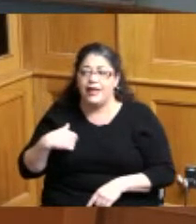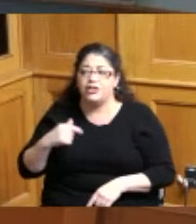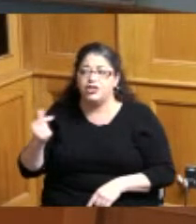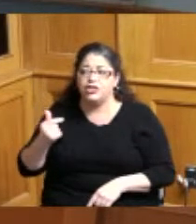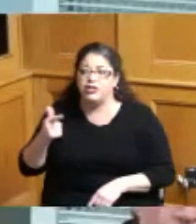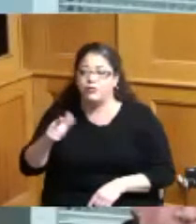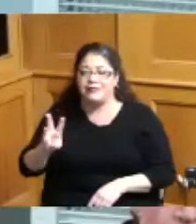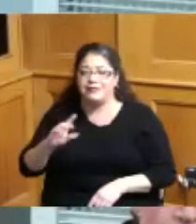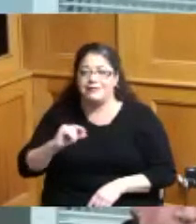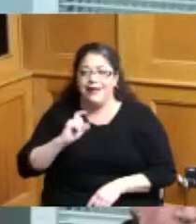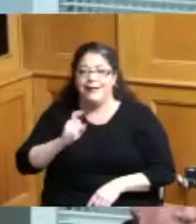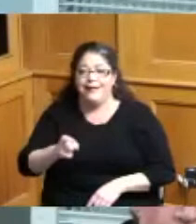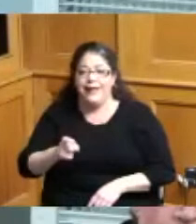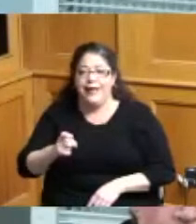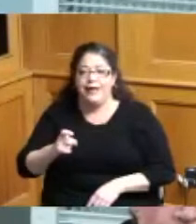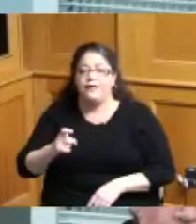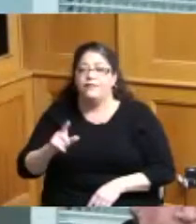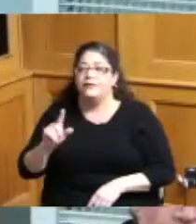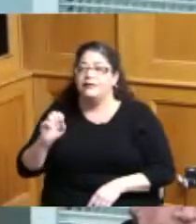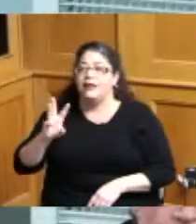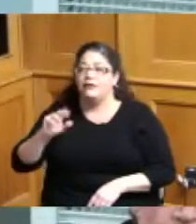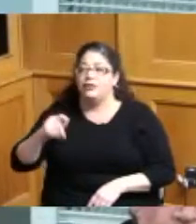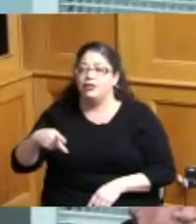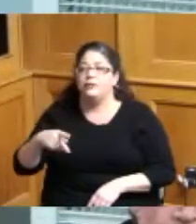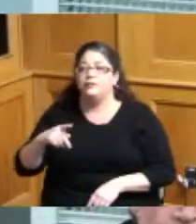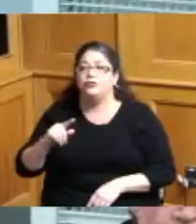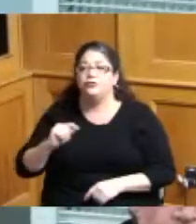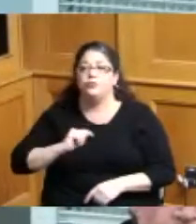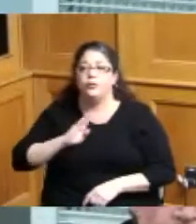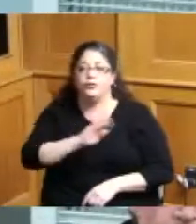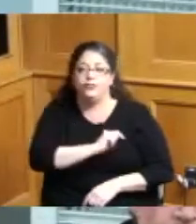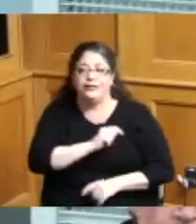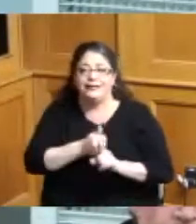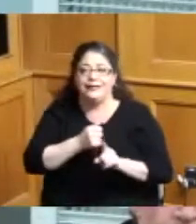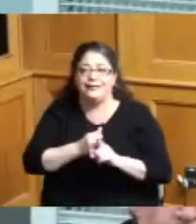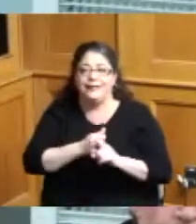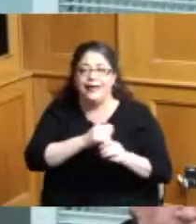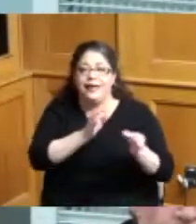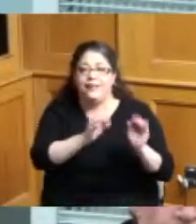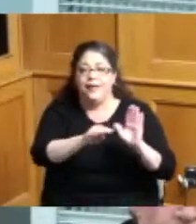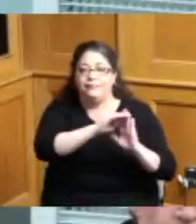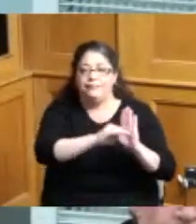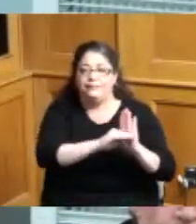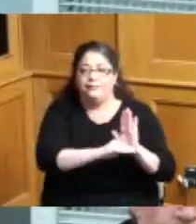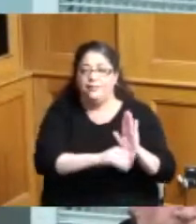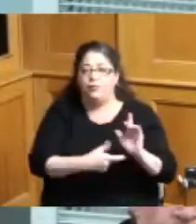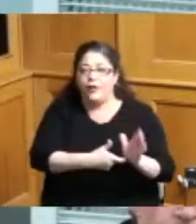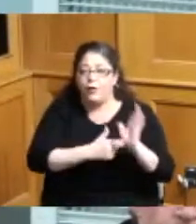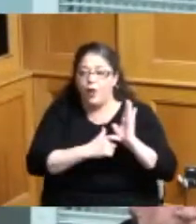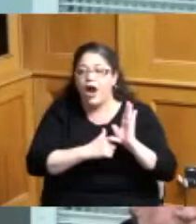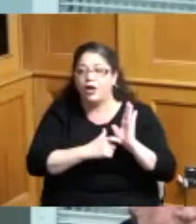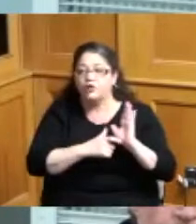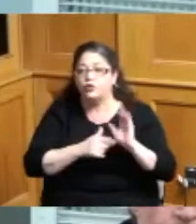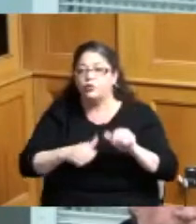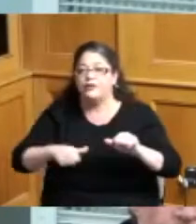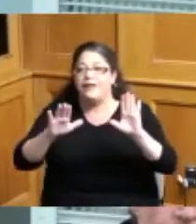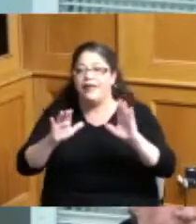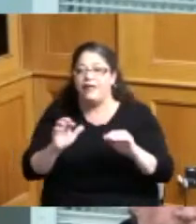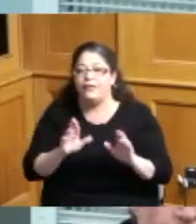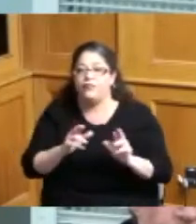the township Trustees laid out certain things that had to be done to vacate the road so what we'll do